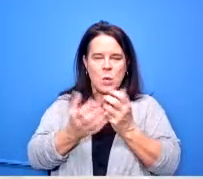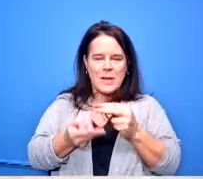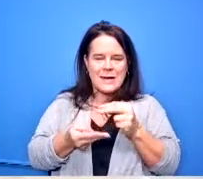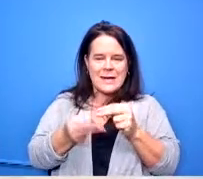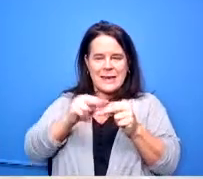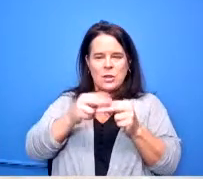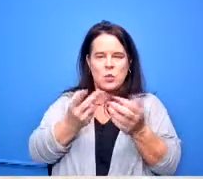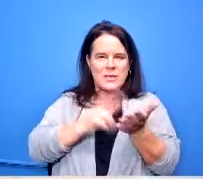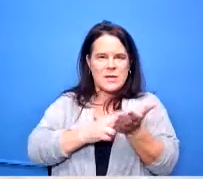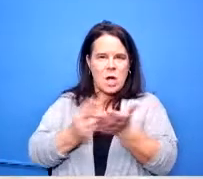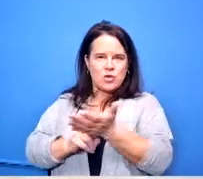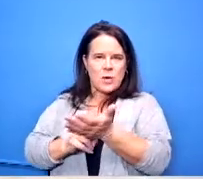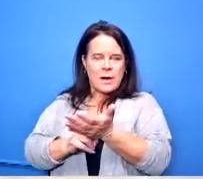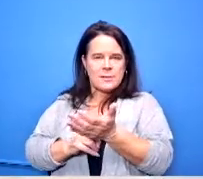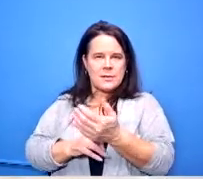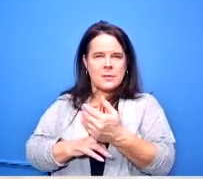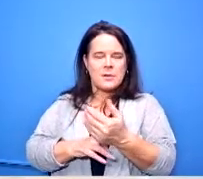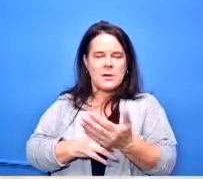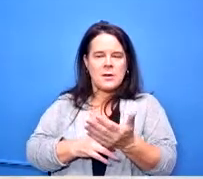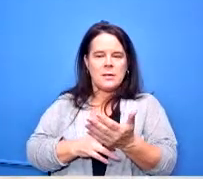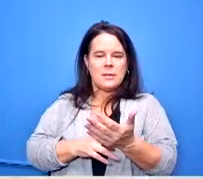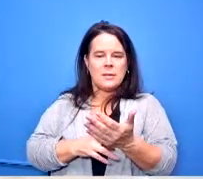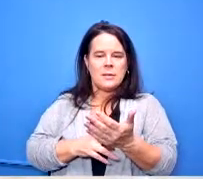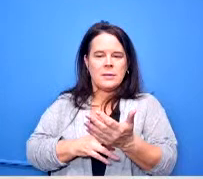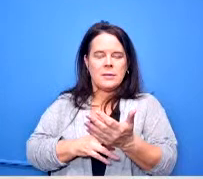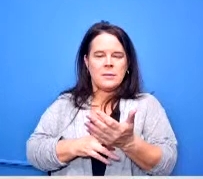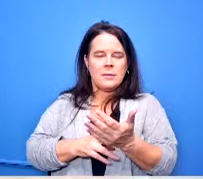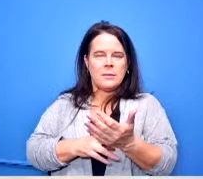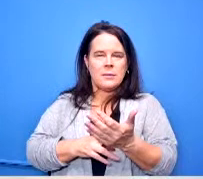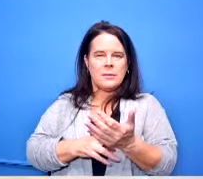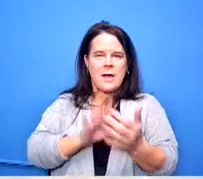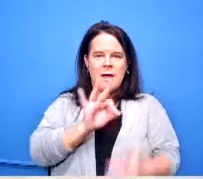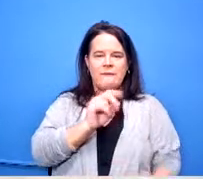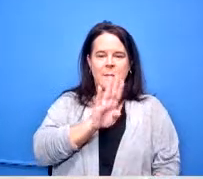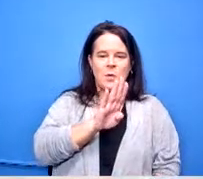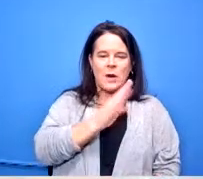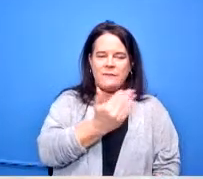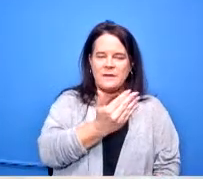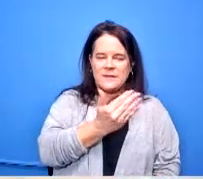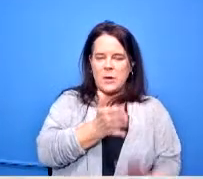to uh from february uh 15 through the end of the school year in june